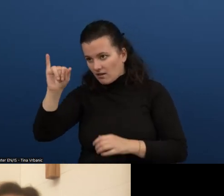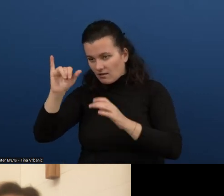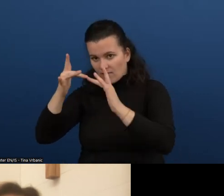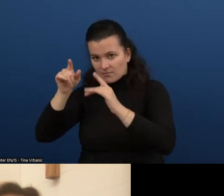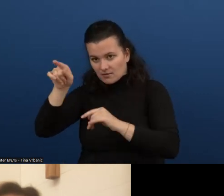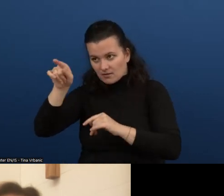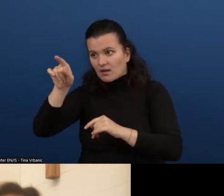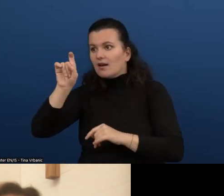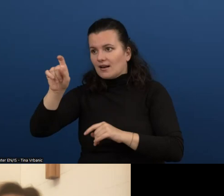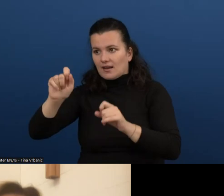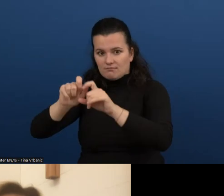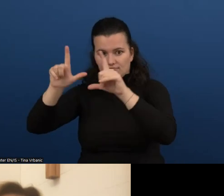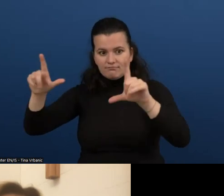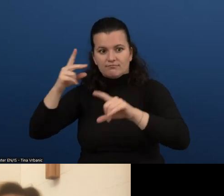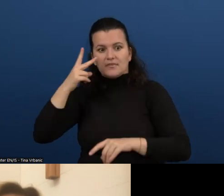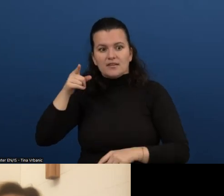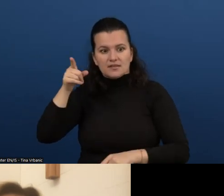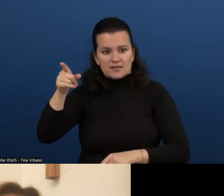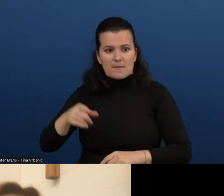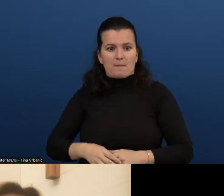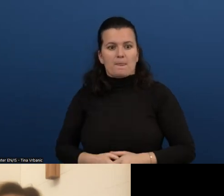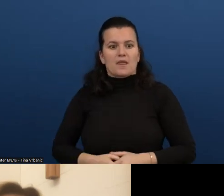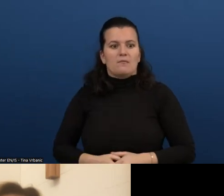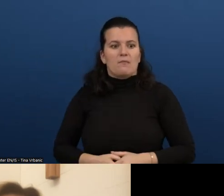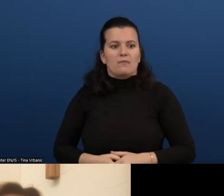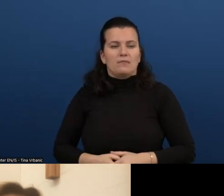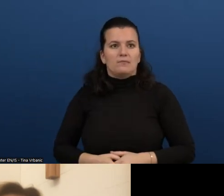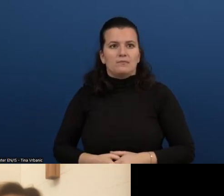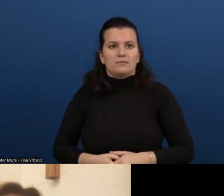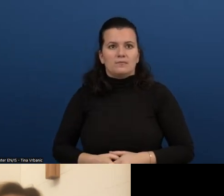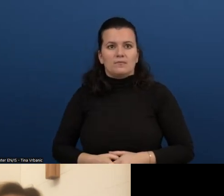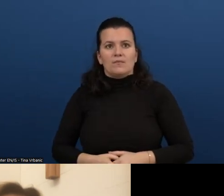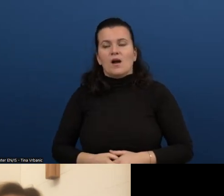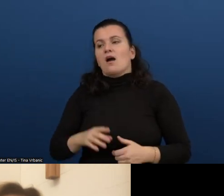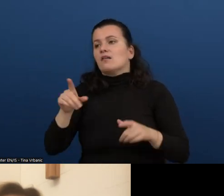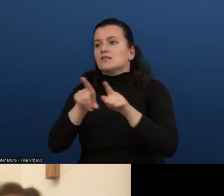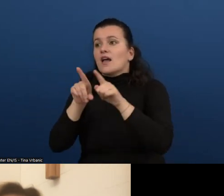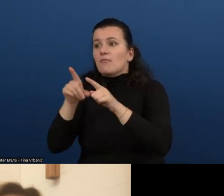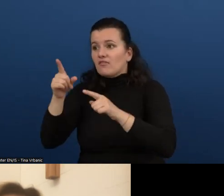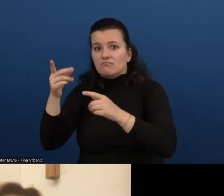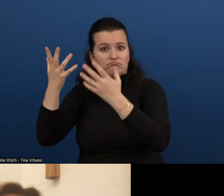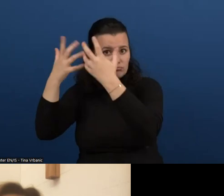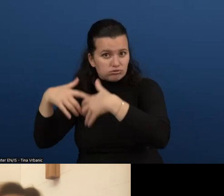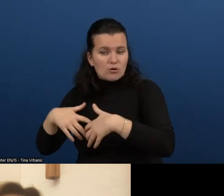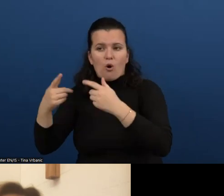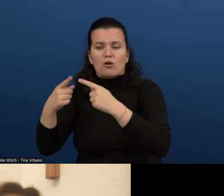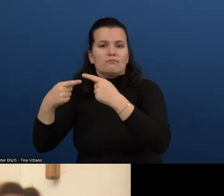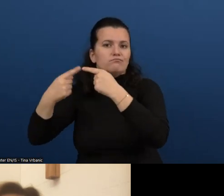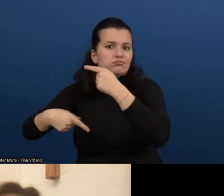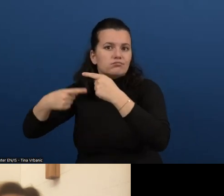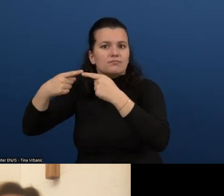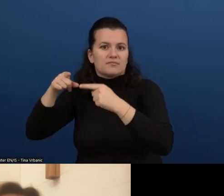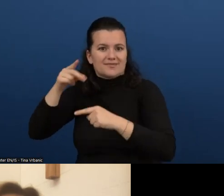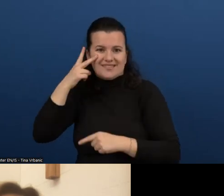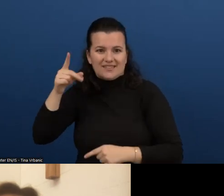The WAI co op project focuses more tangentially on those.